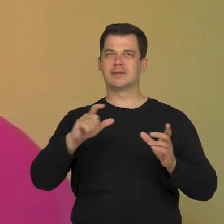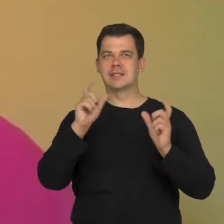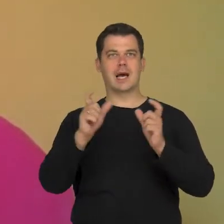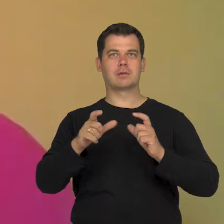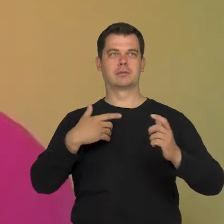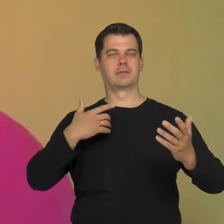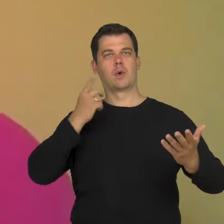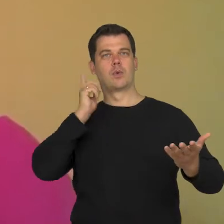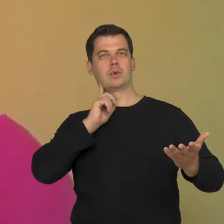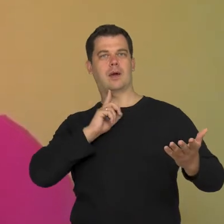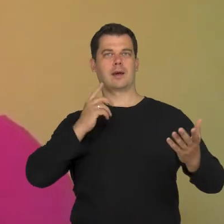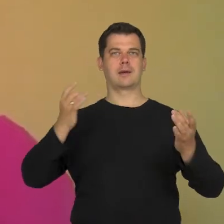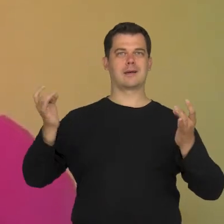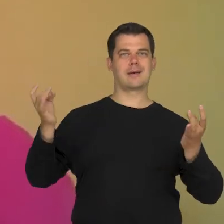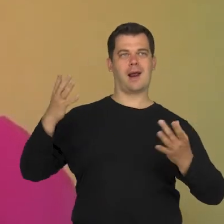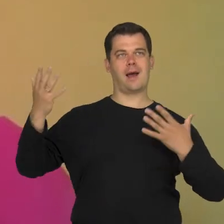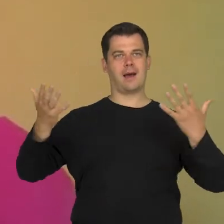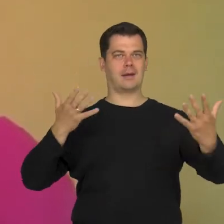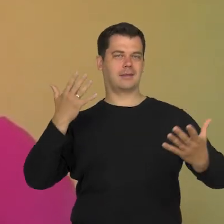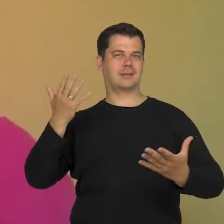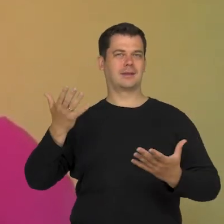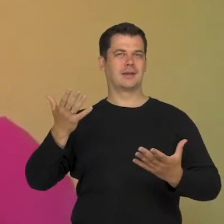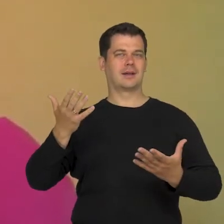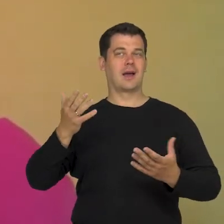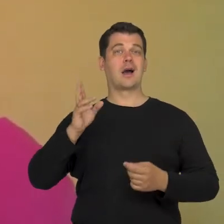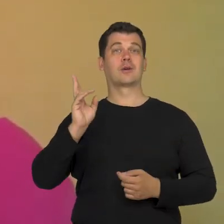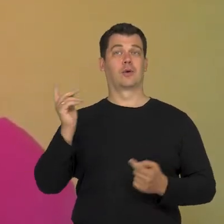And the people who came to the gallery